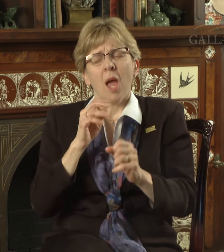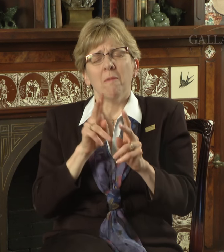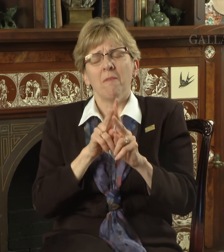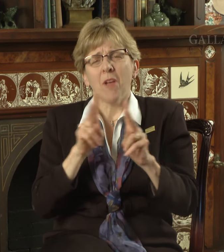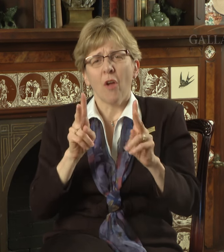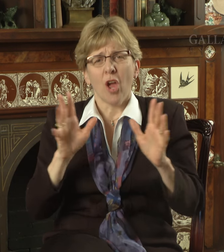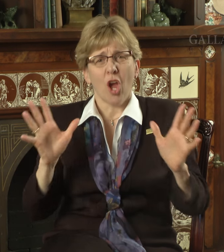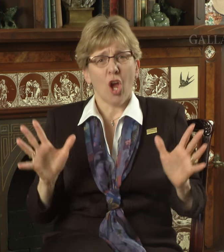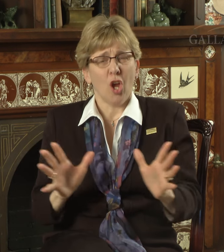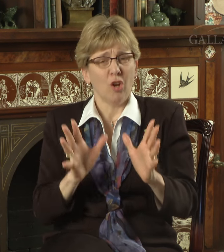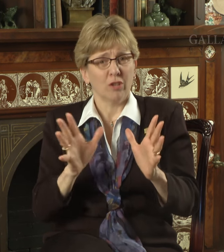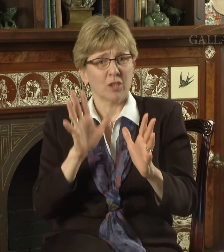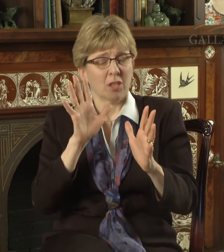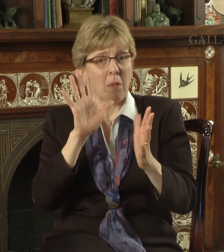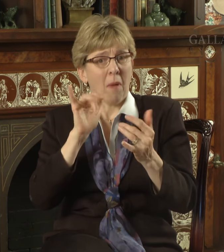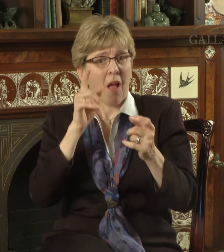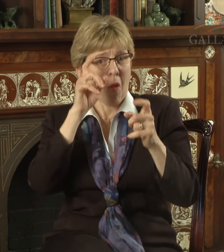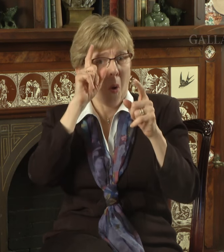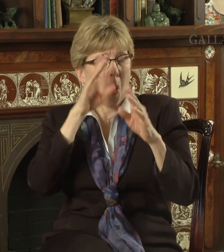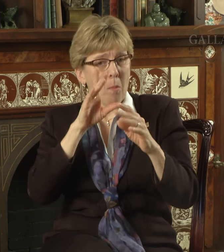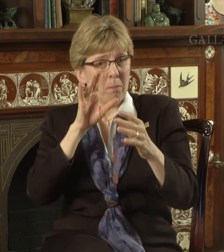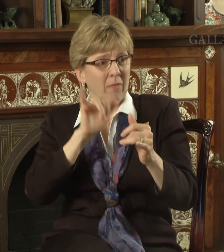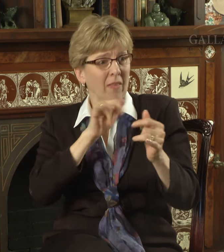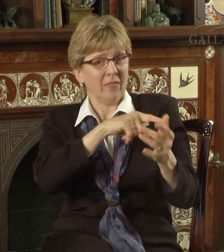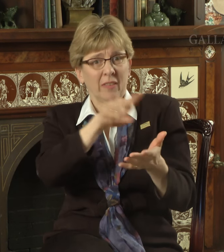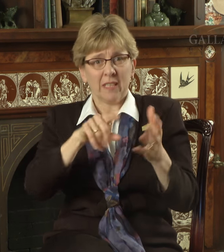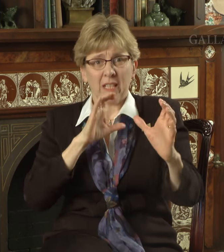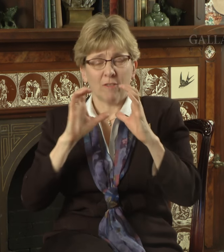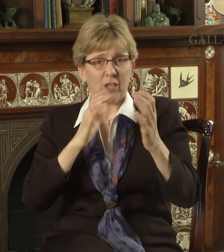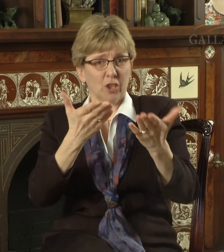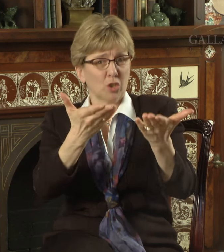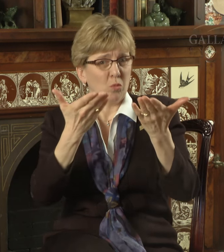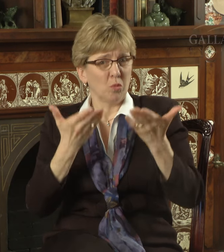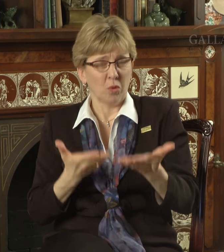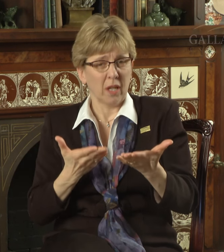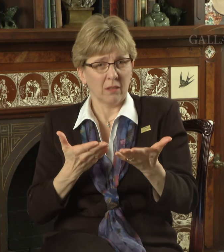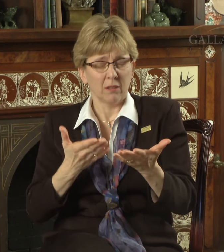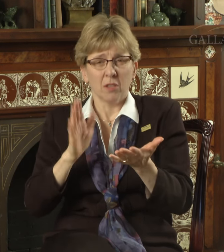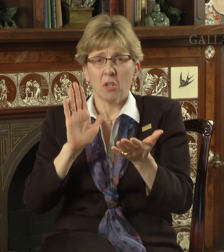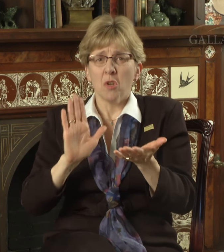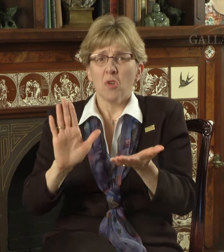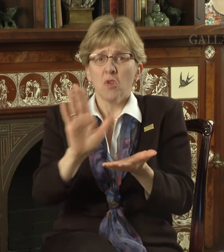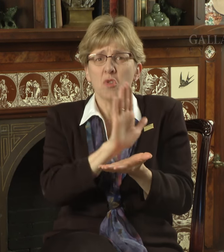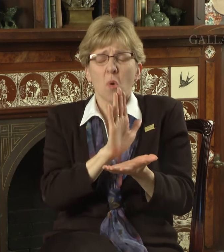I am very encouraged by the hope that this conversation brings.